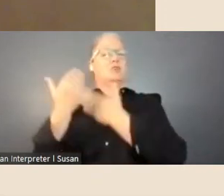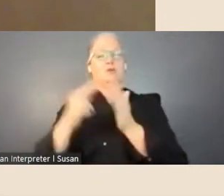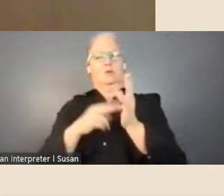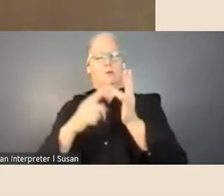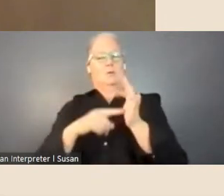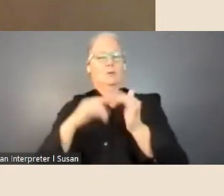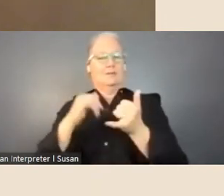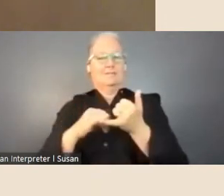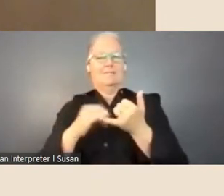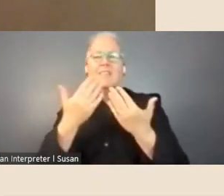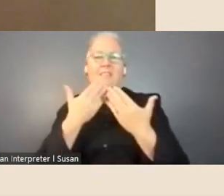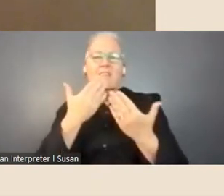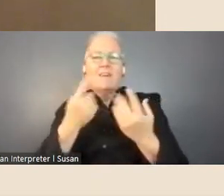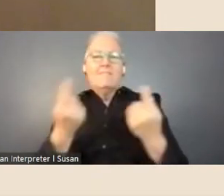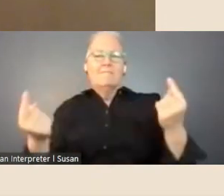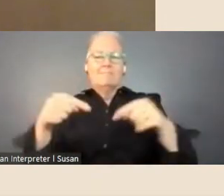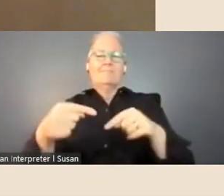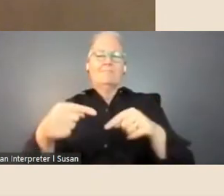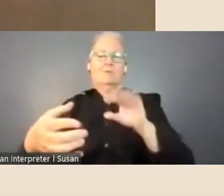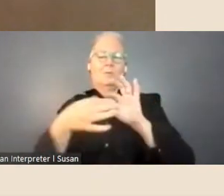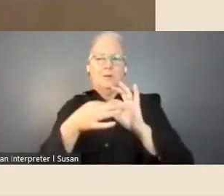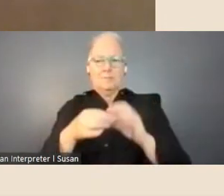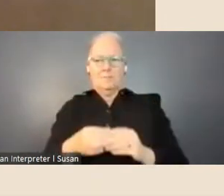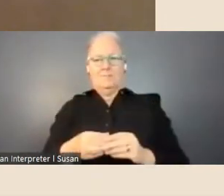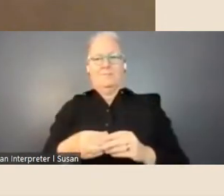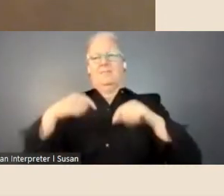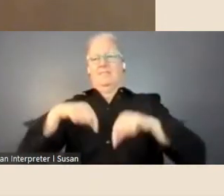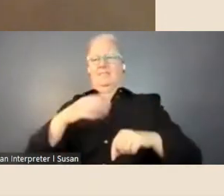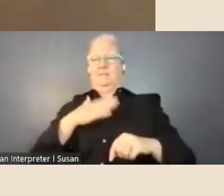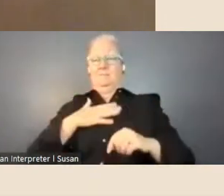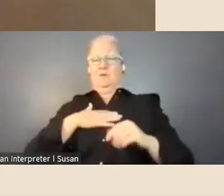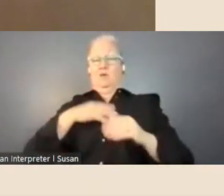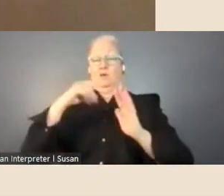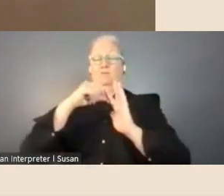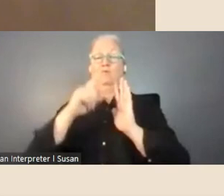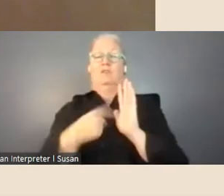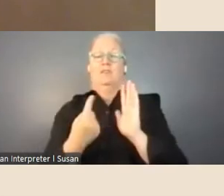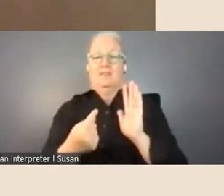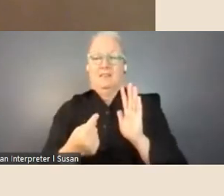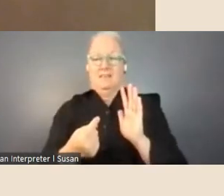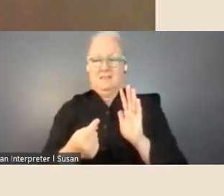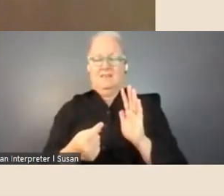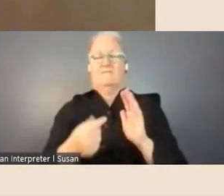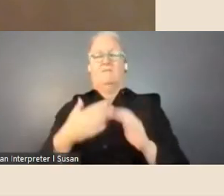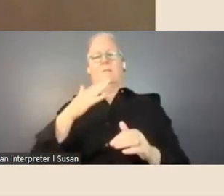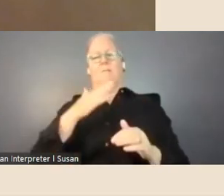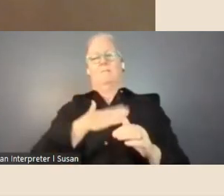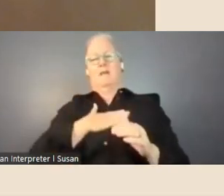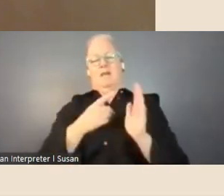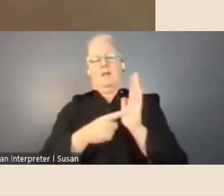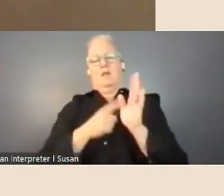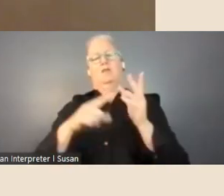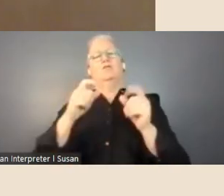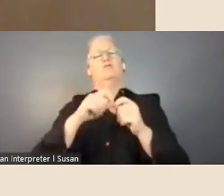coming everyone. So, the project idea that I had for my La Trobe Society fellowship was to study his